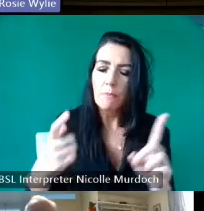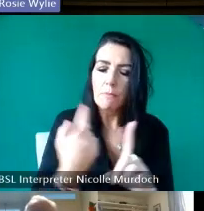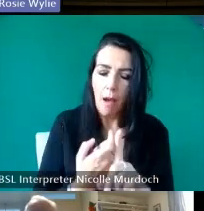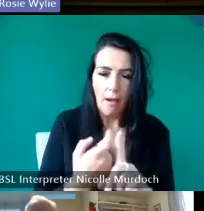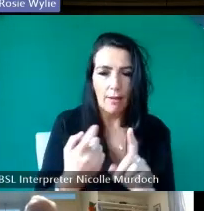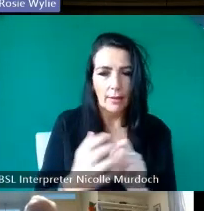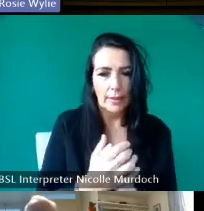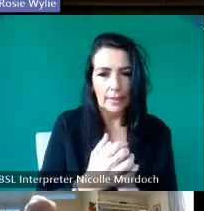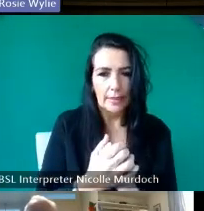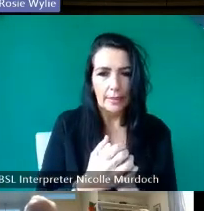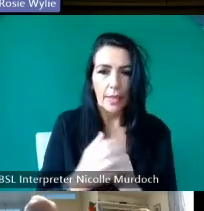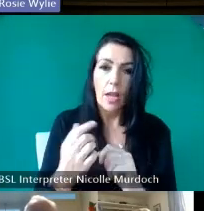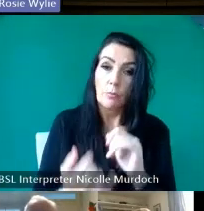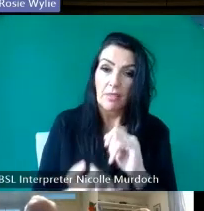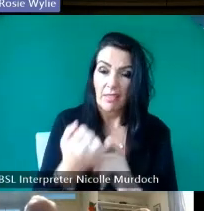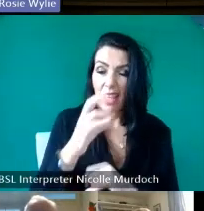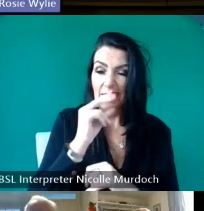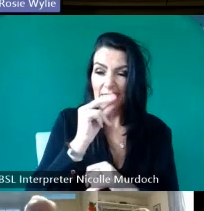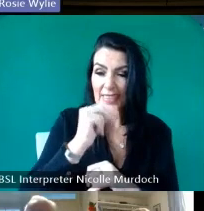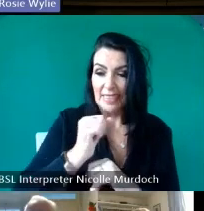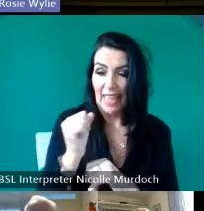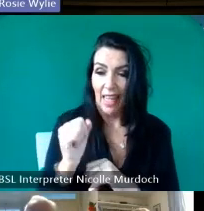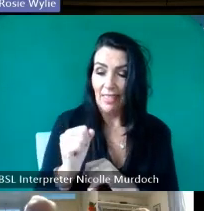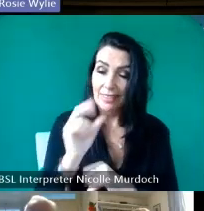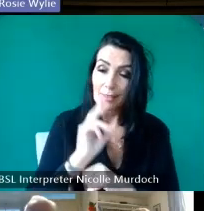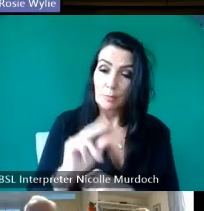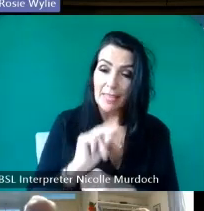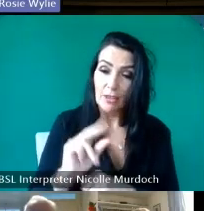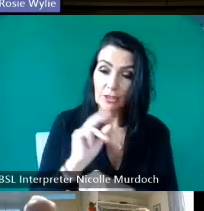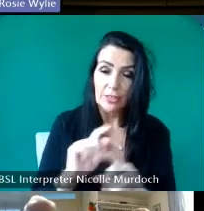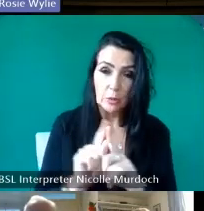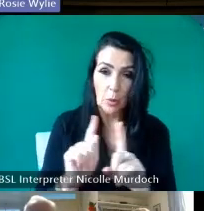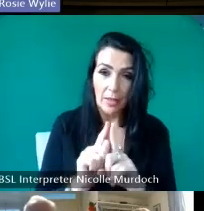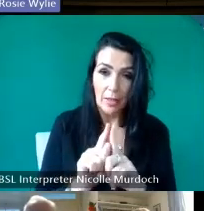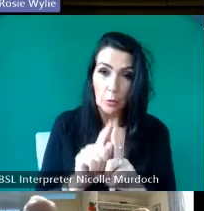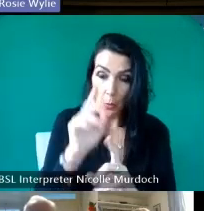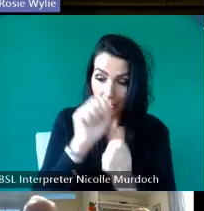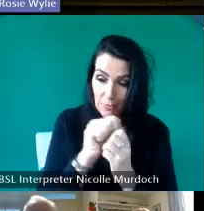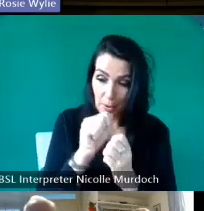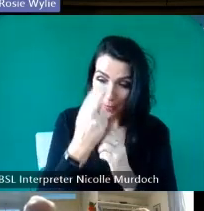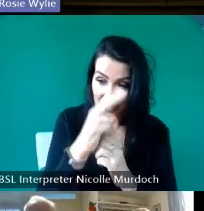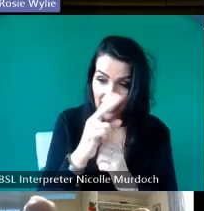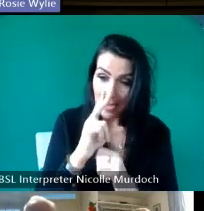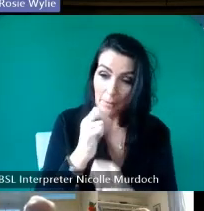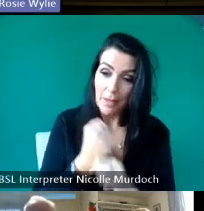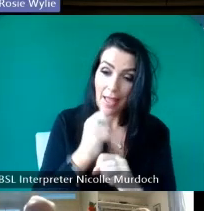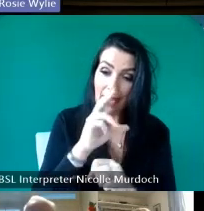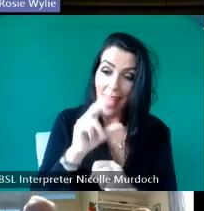on the island so he actually had memory of all the G place names which is now without him this would